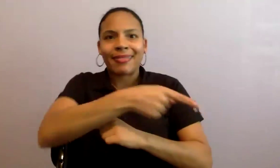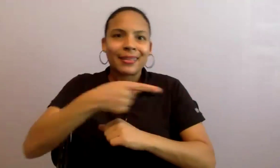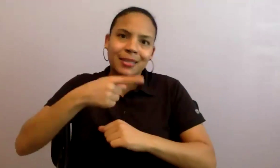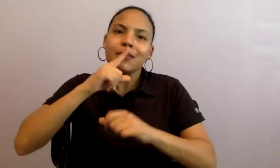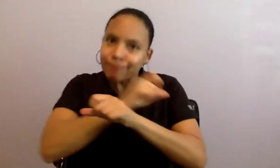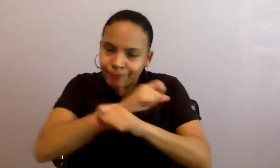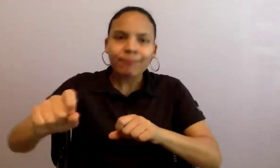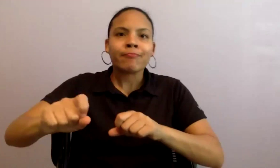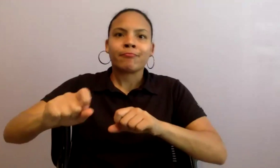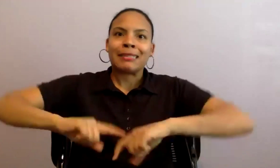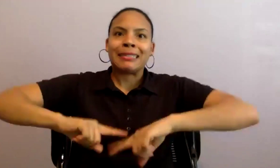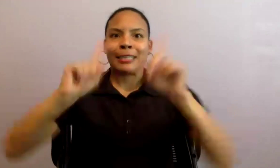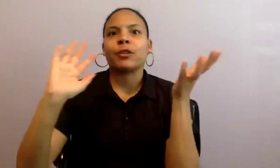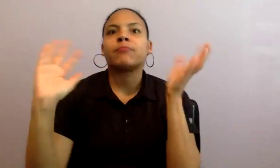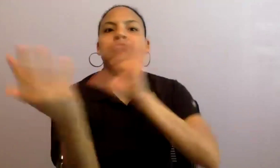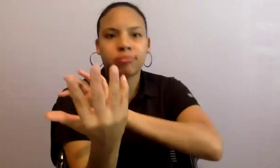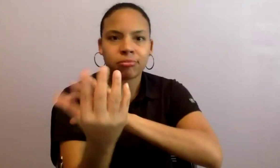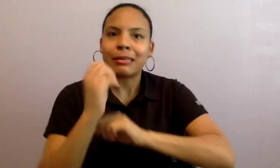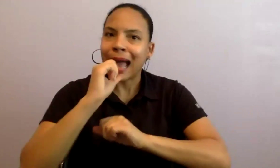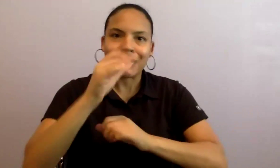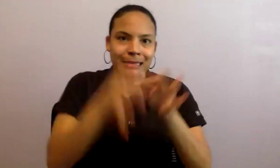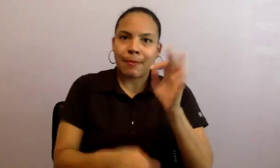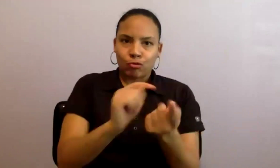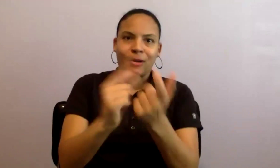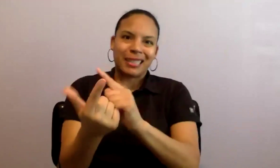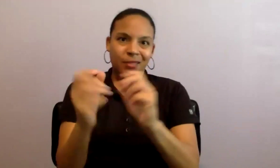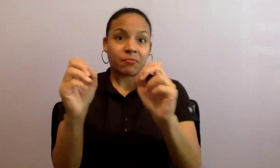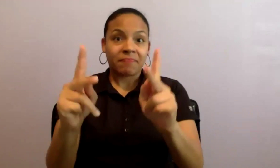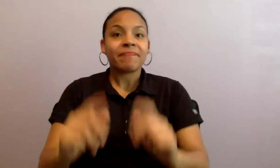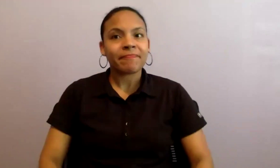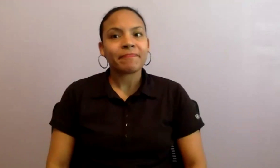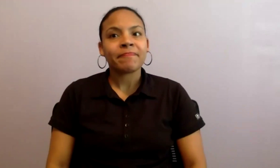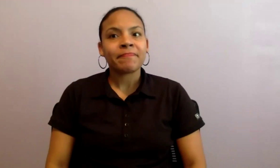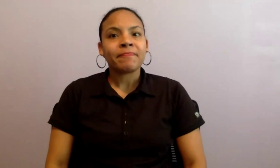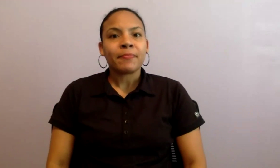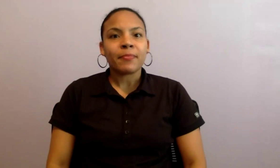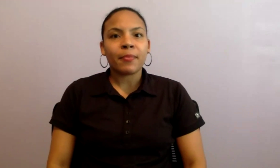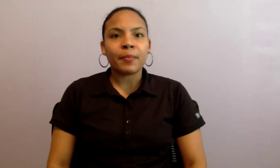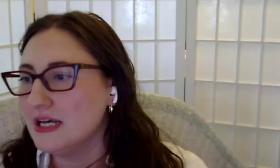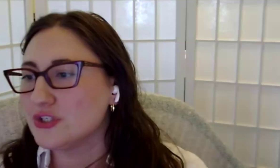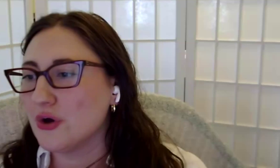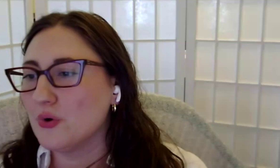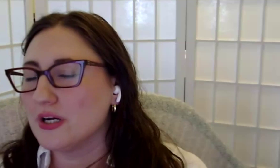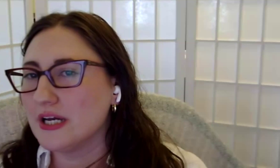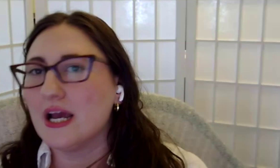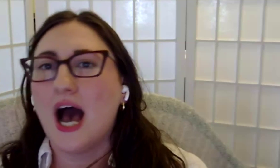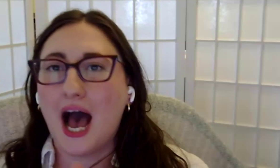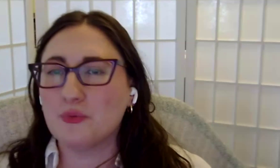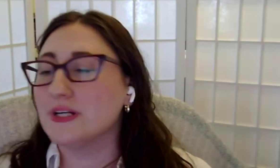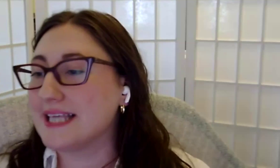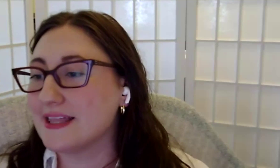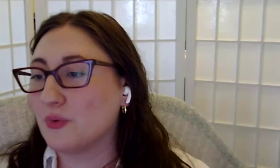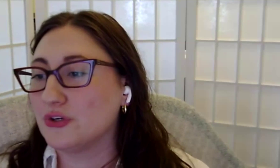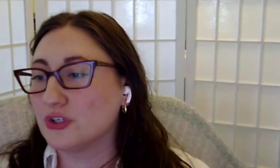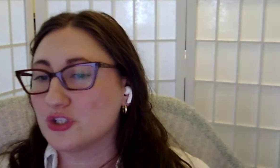I also wanted to jump down to Abby's question, Clemson. So, I would say that what you're